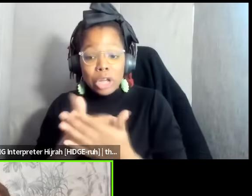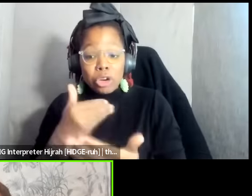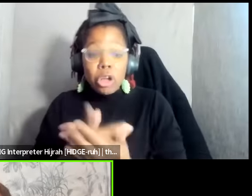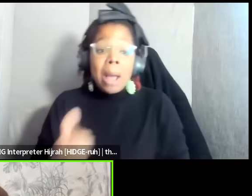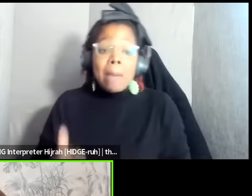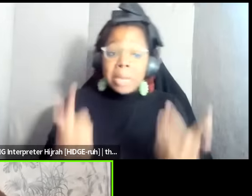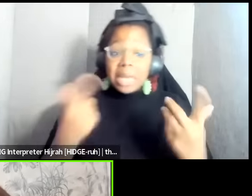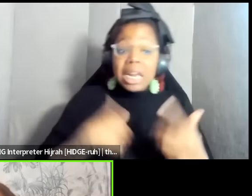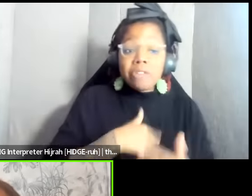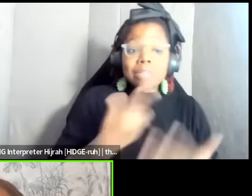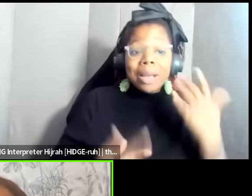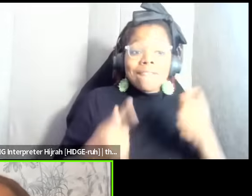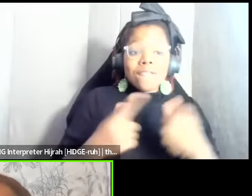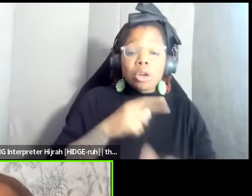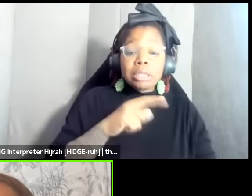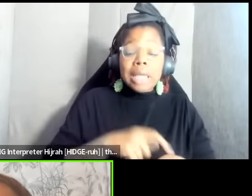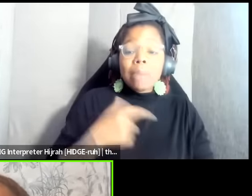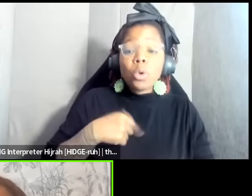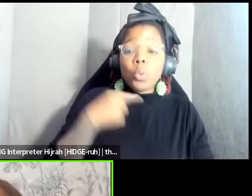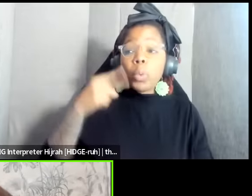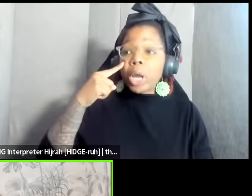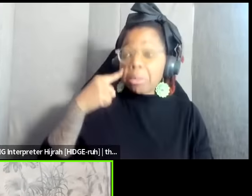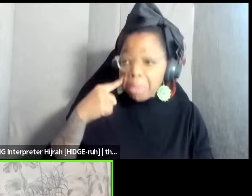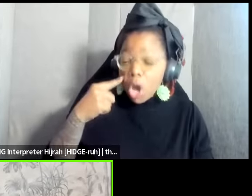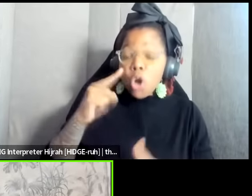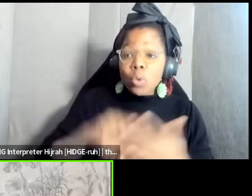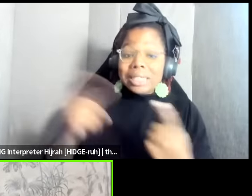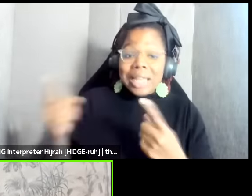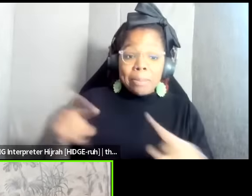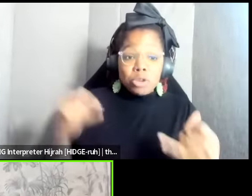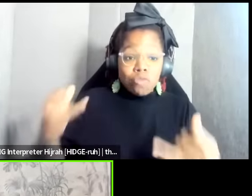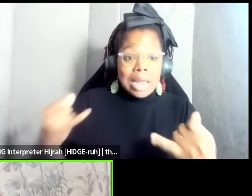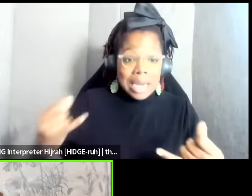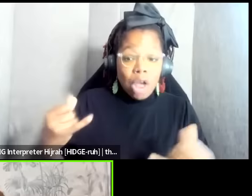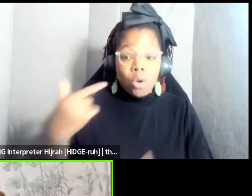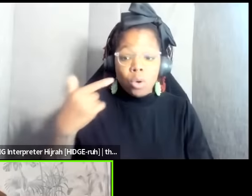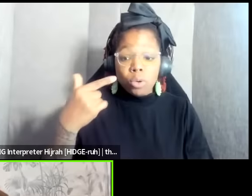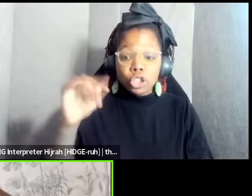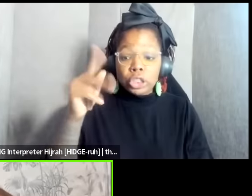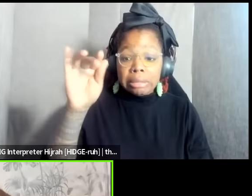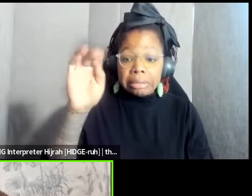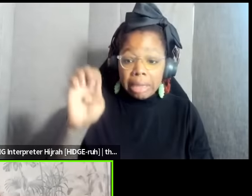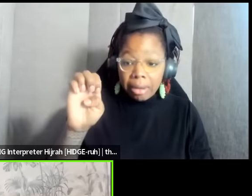seeing it with the genocide that's happening in real time I would love for you Barbara if